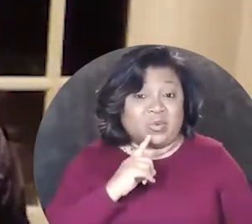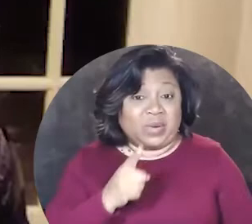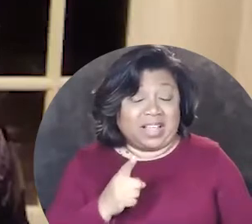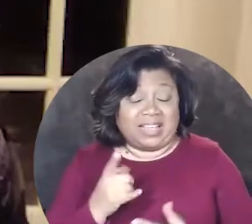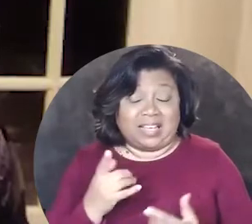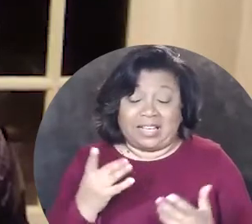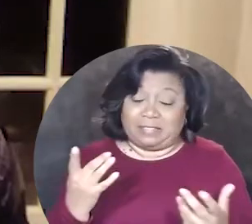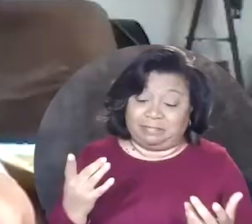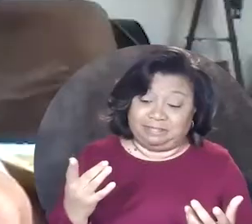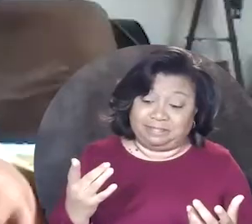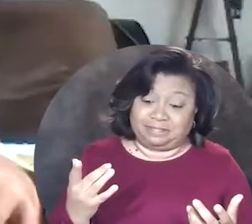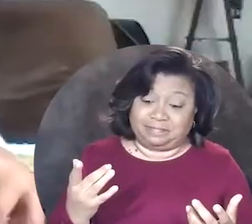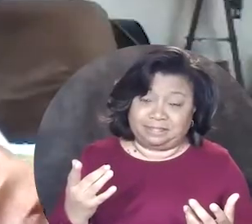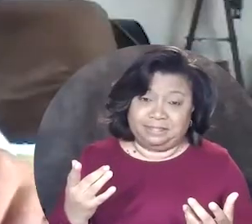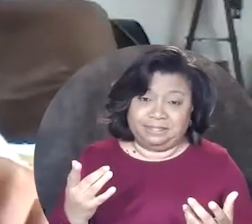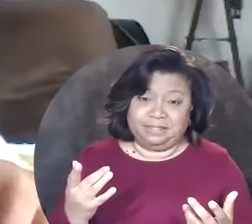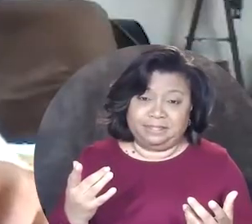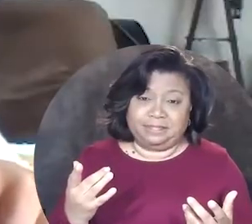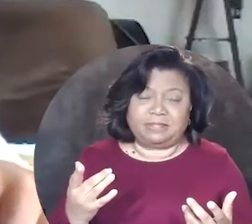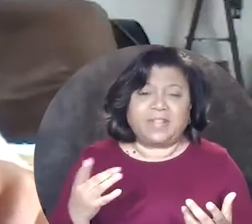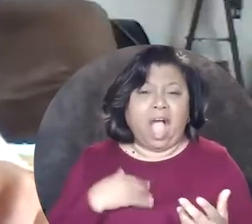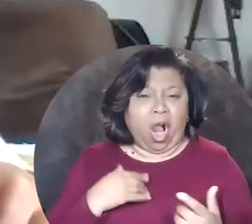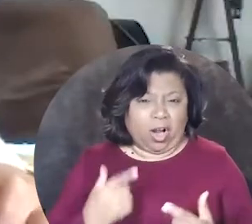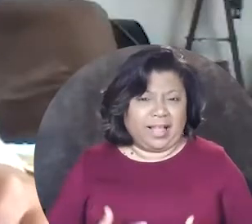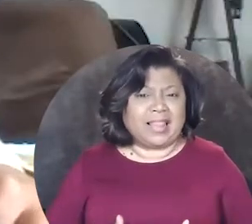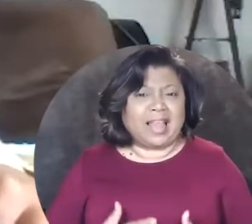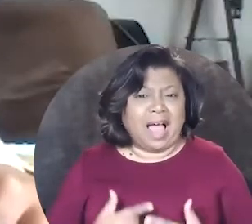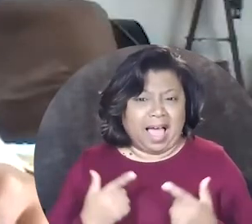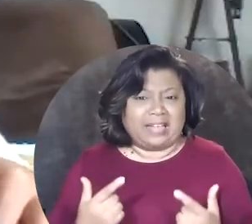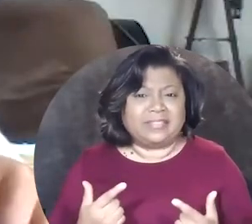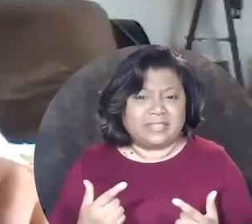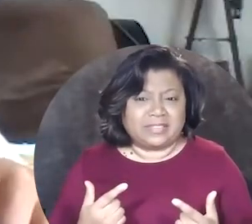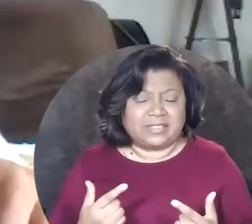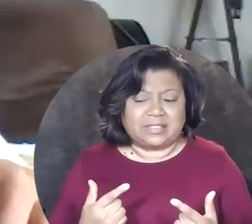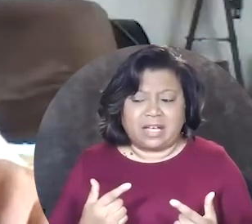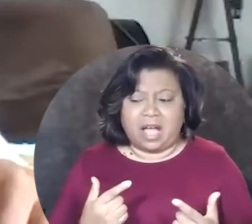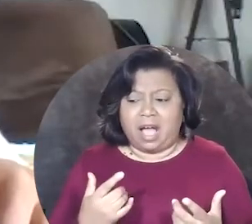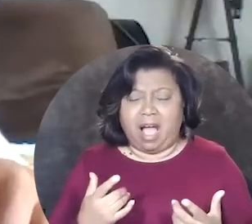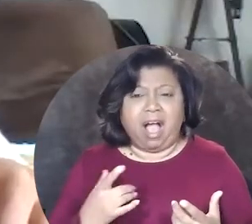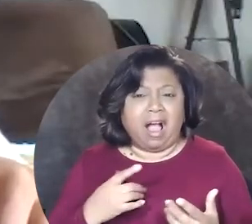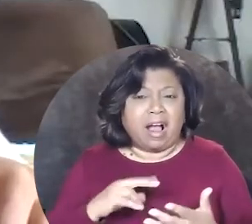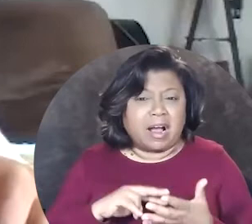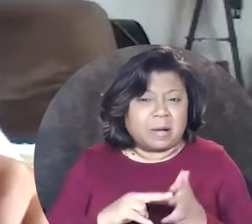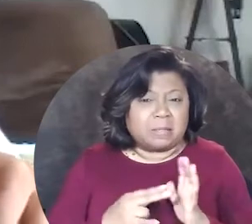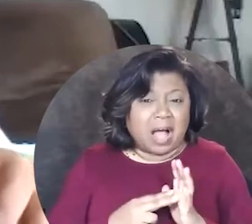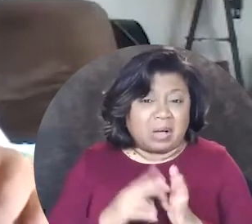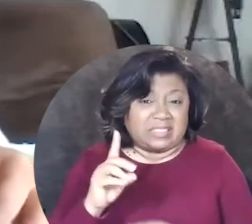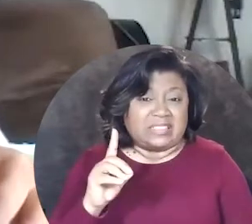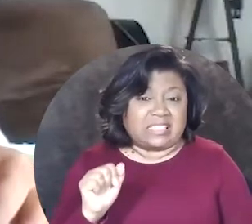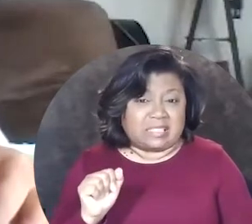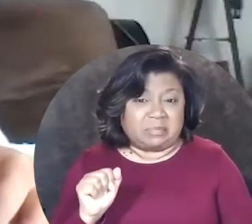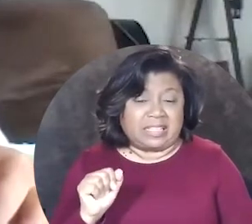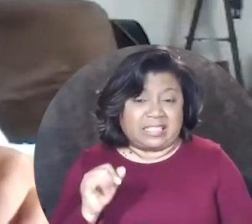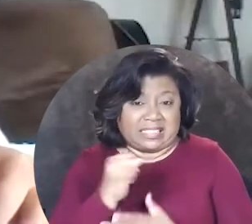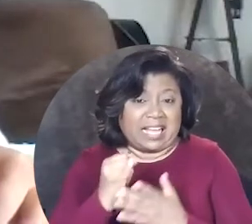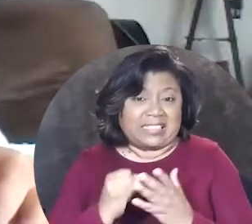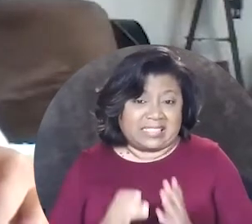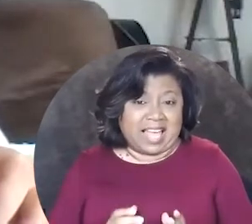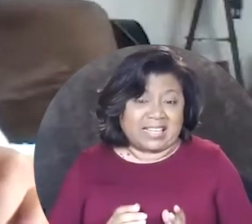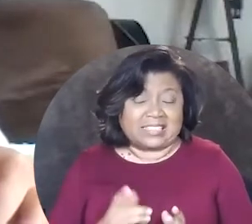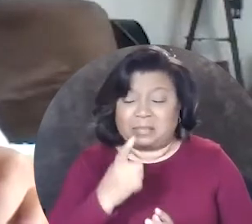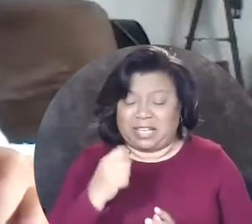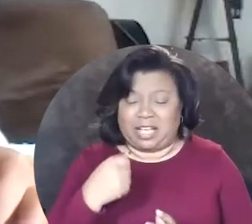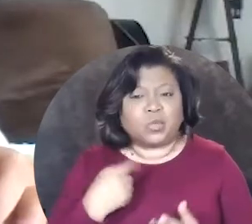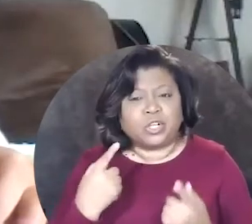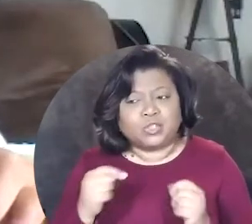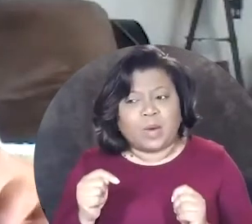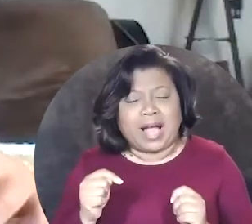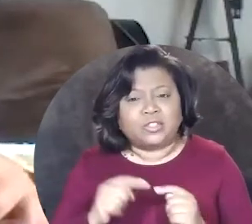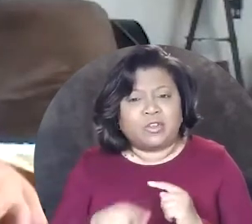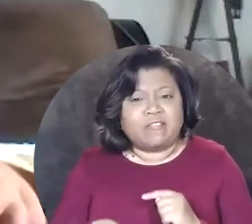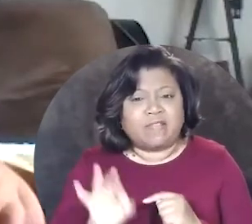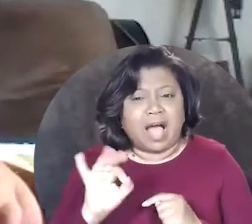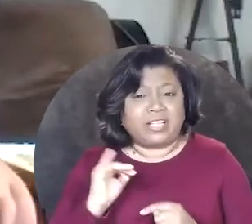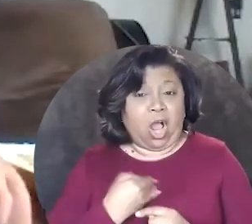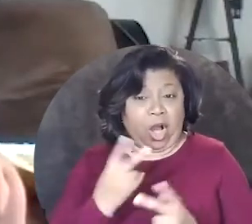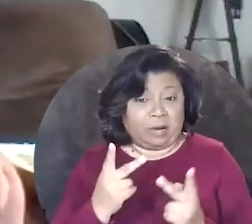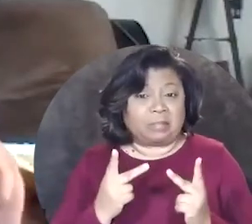really, our lives are about disability aesthetics because we're trying to find our